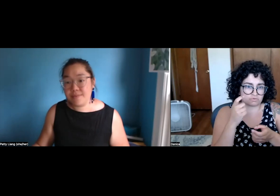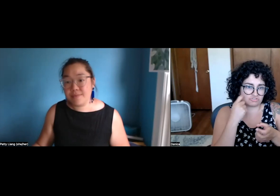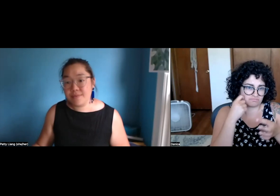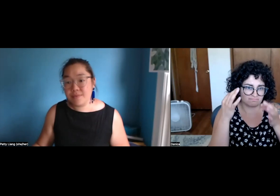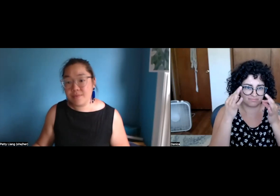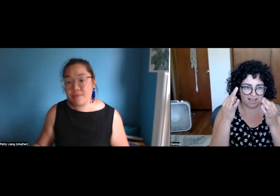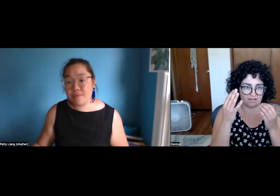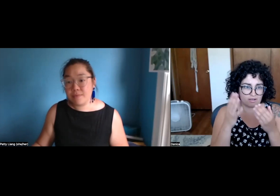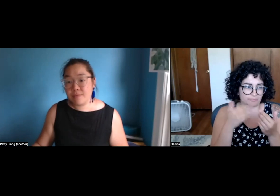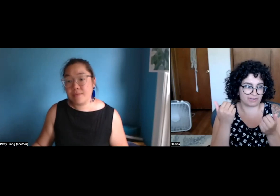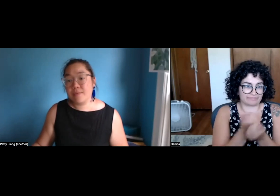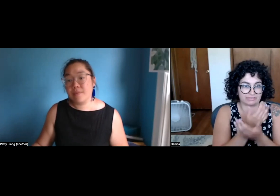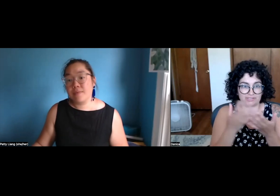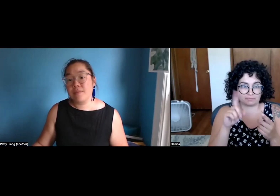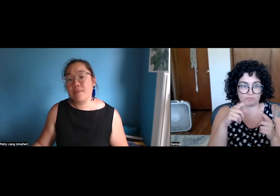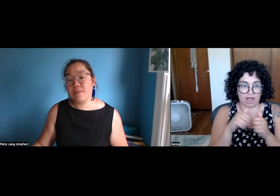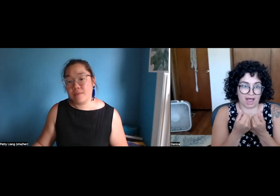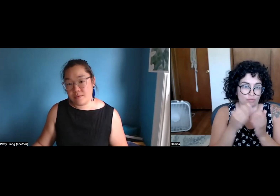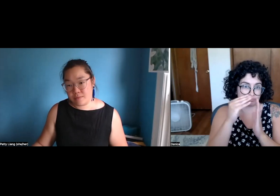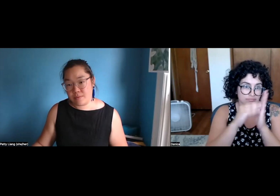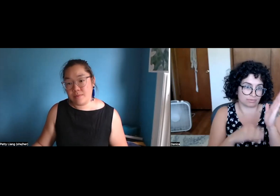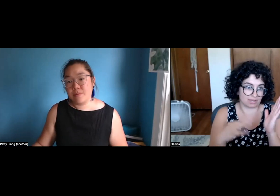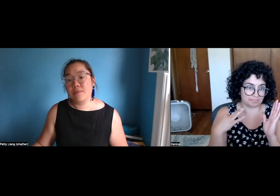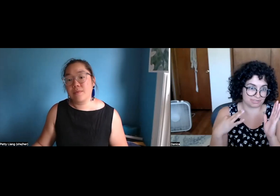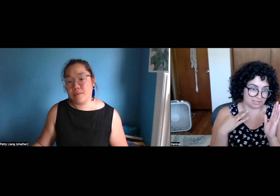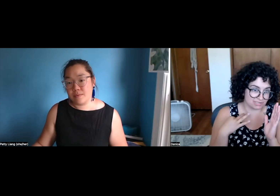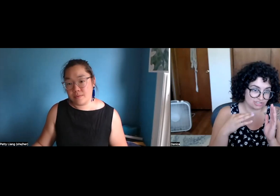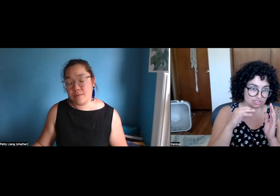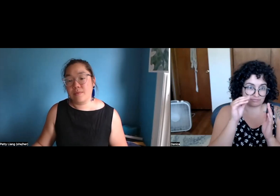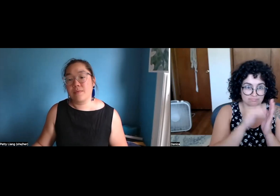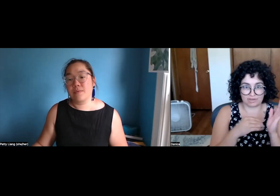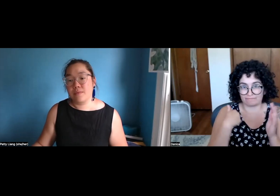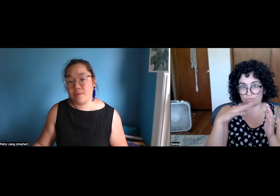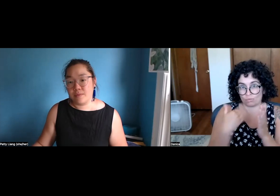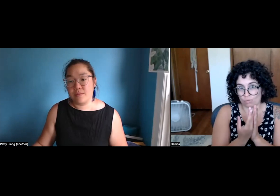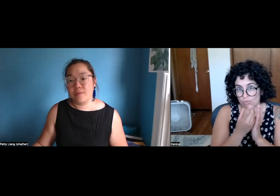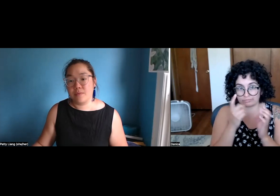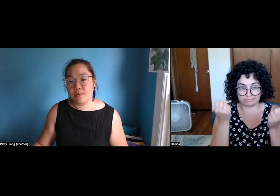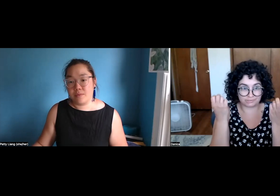Go ahead. Not really. It looks like you've covered everything. Basically that's the application.